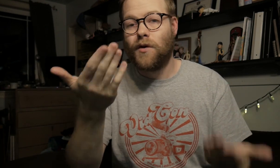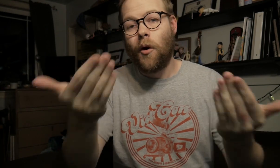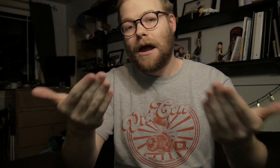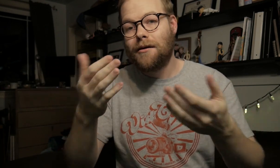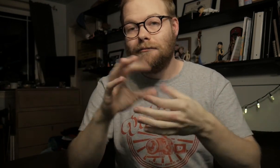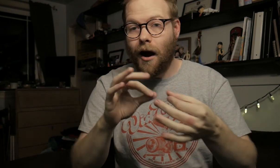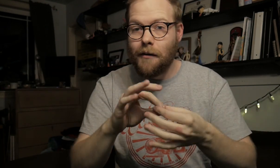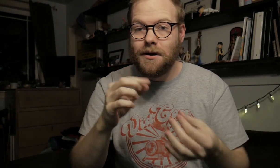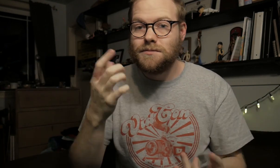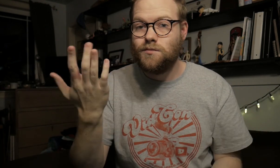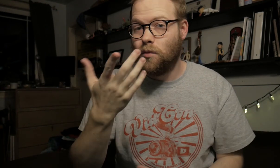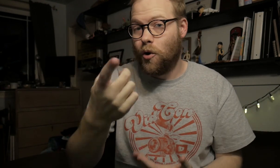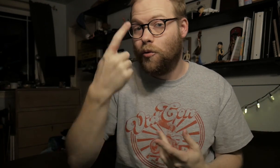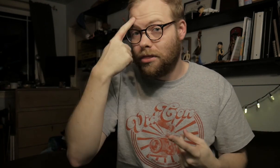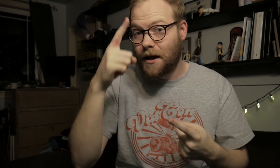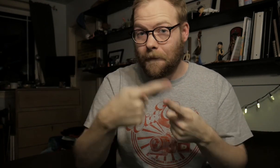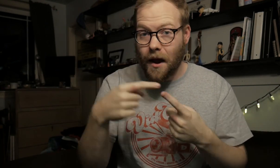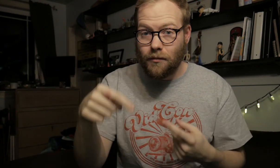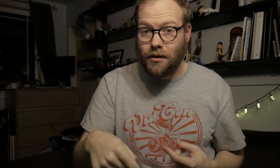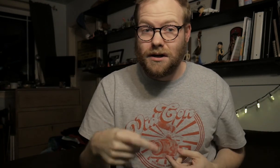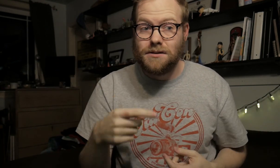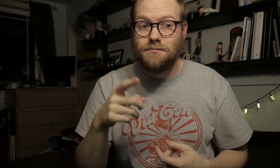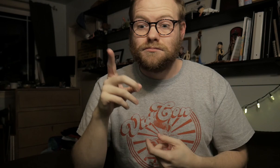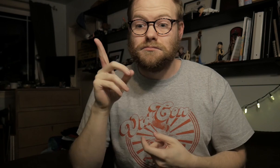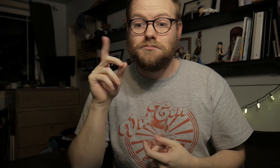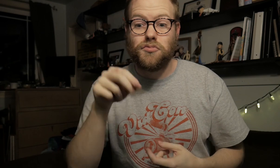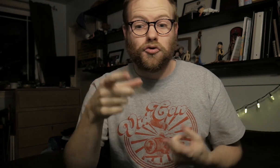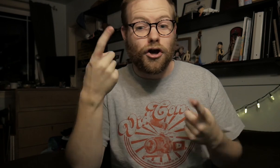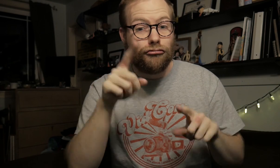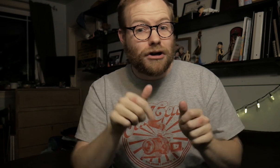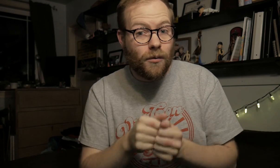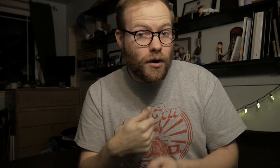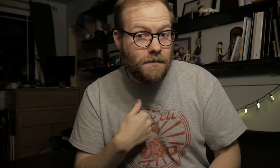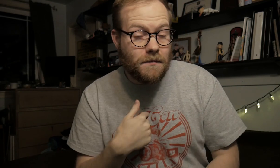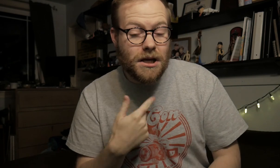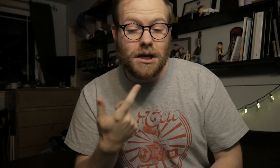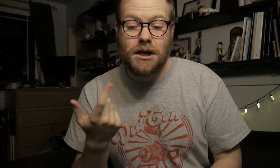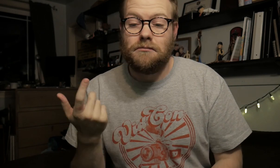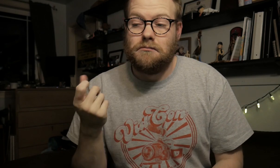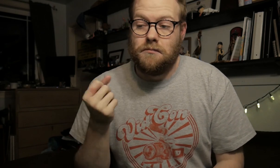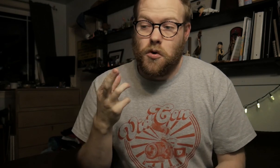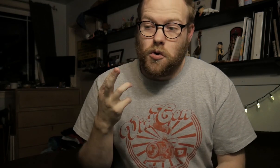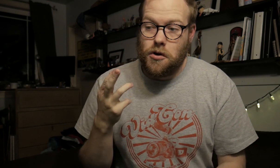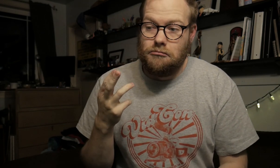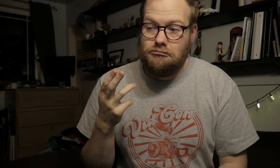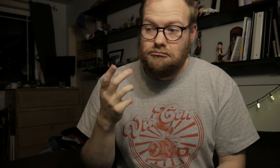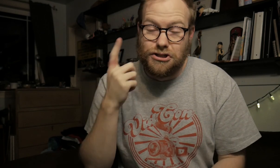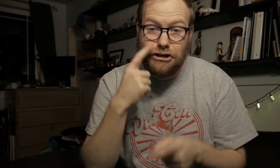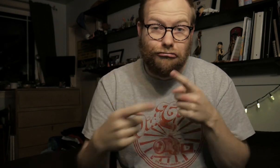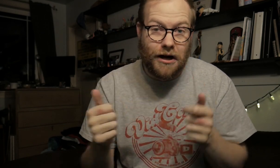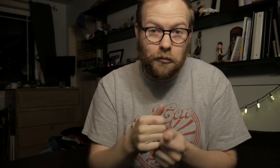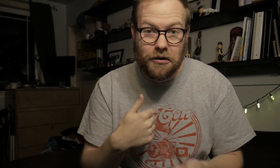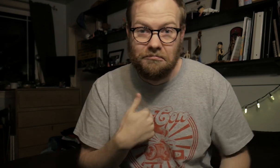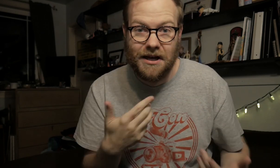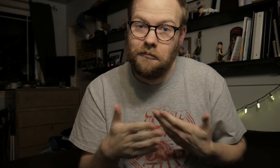Go ahead and comment what you think about this. Do you agree with me? Or...disagree with me?